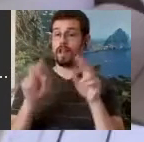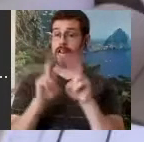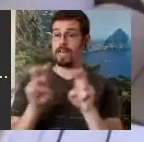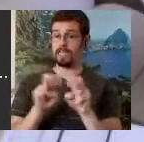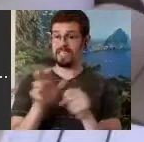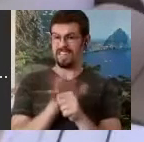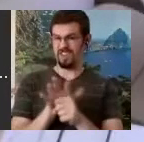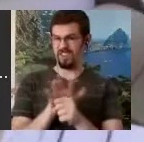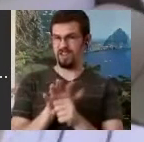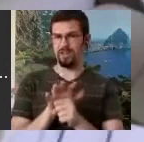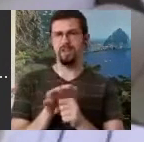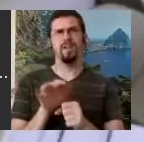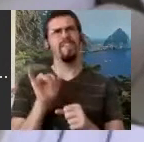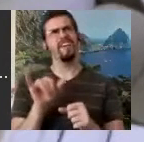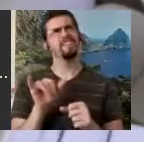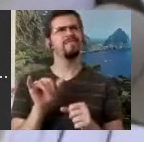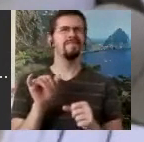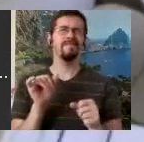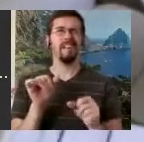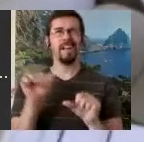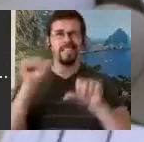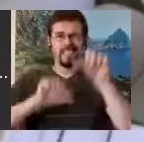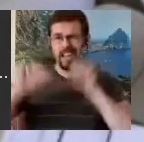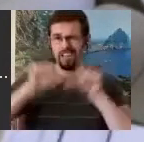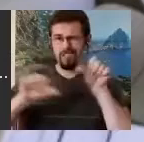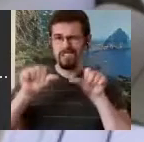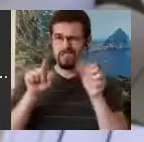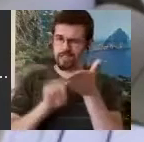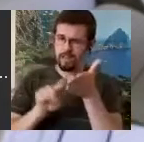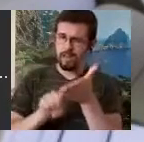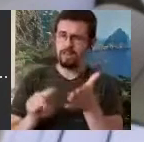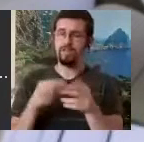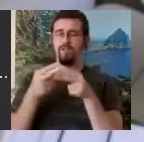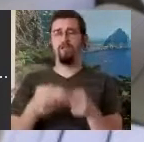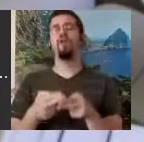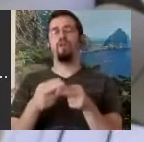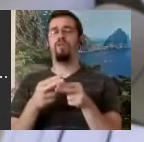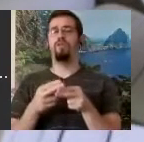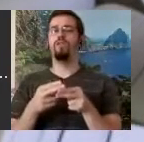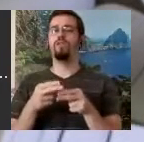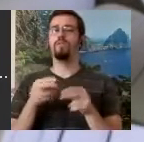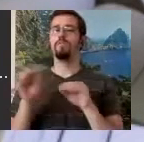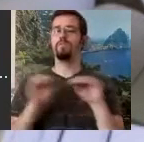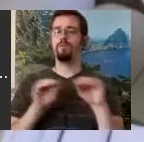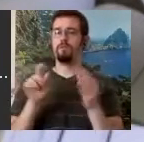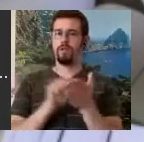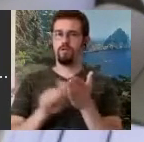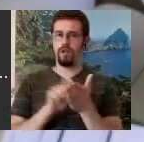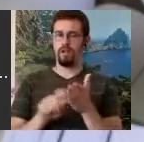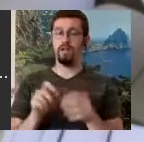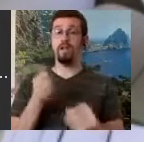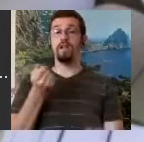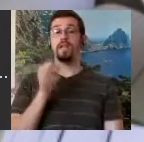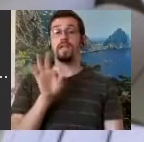scientific studies, is what I call Movement Writing. In 1974, I sent the book